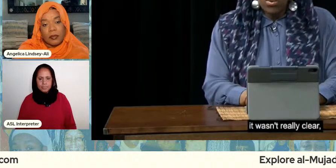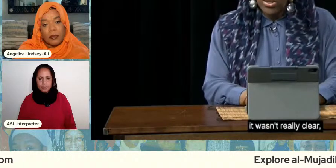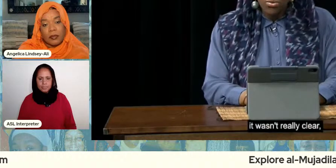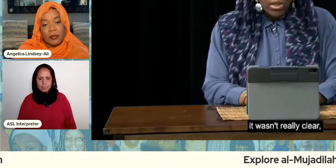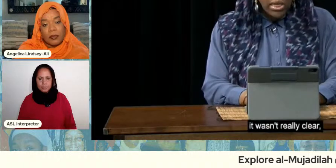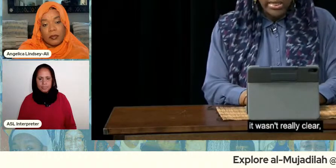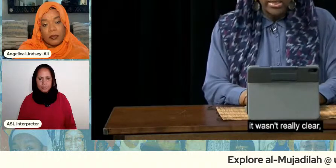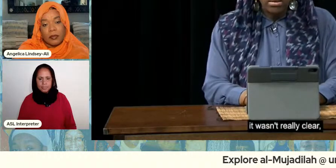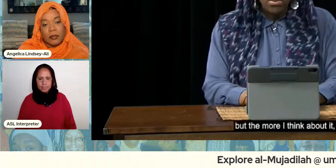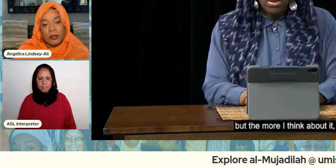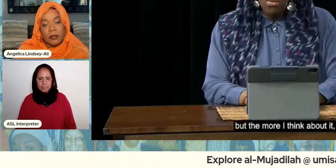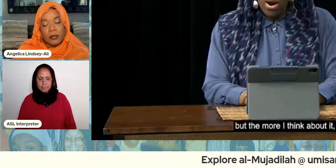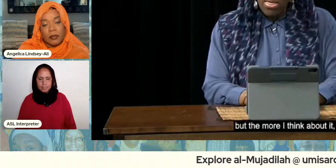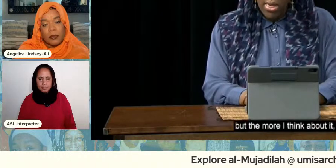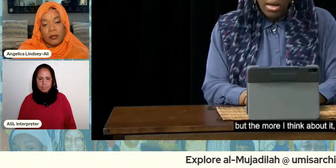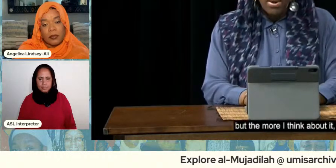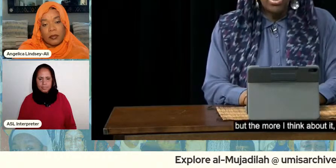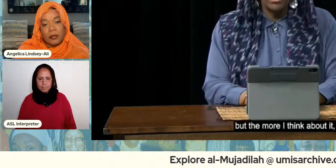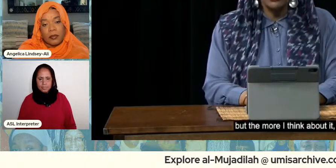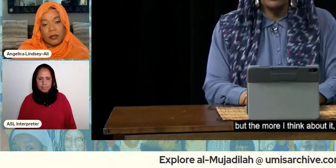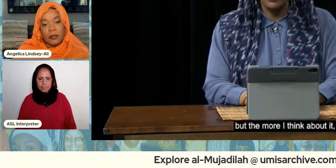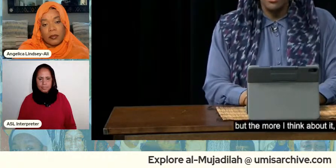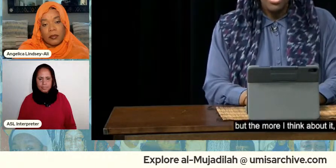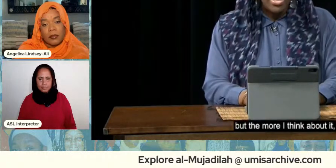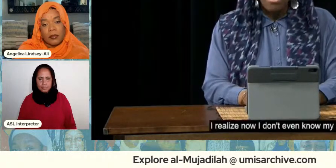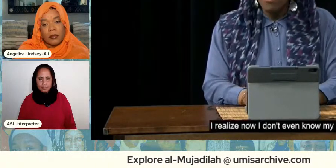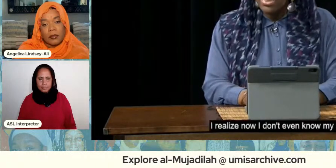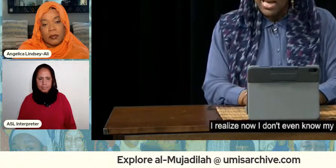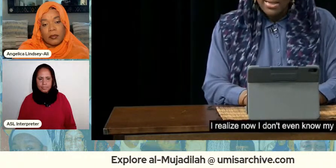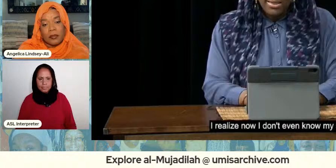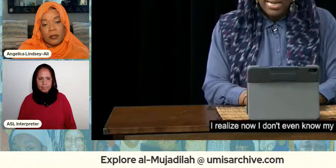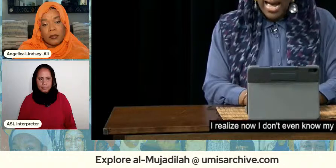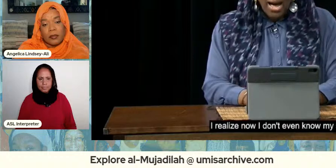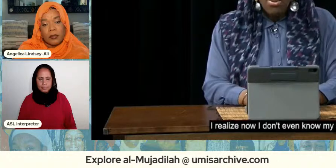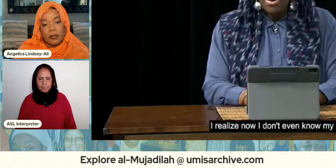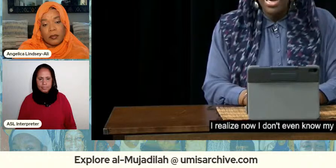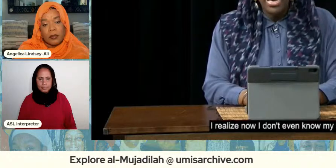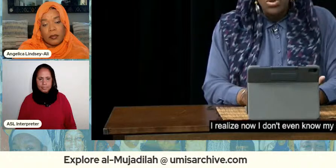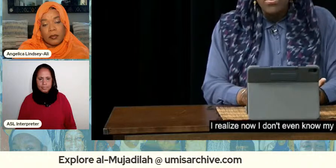it wasn't really clear but the more i think about it i realized now i don't